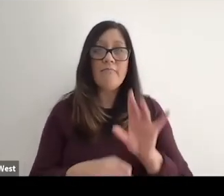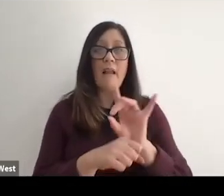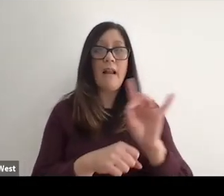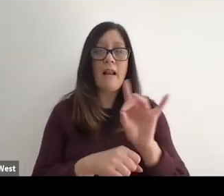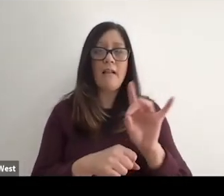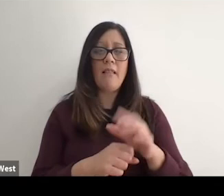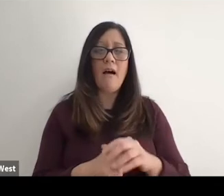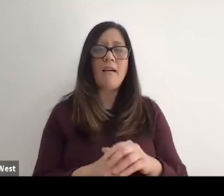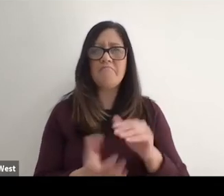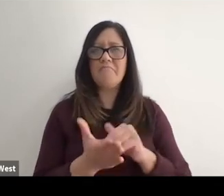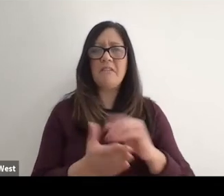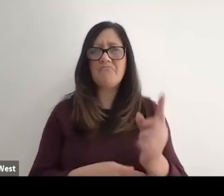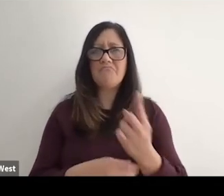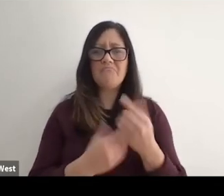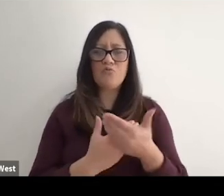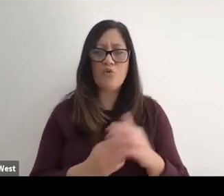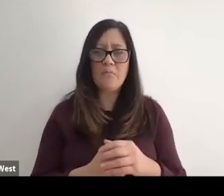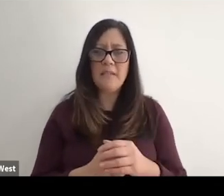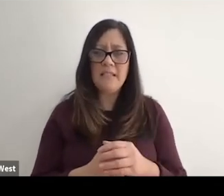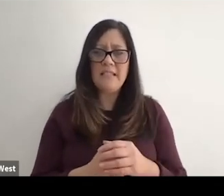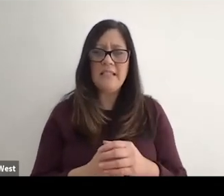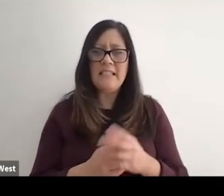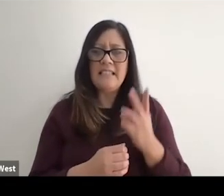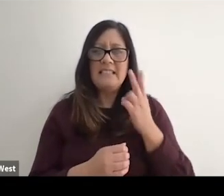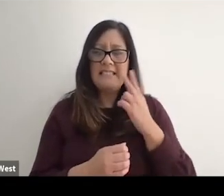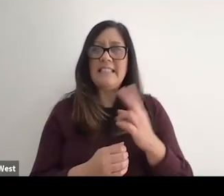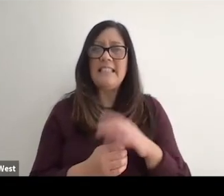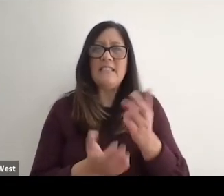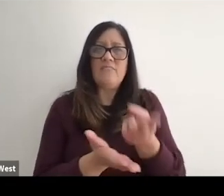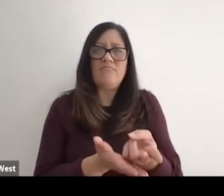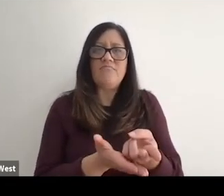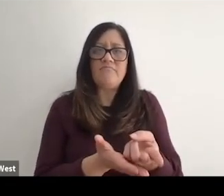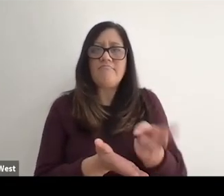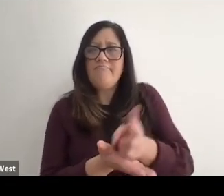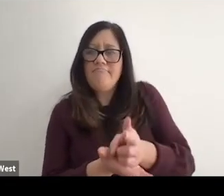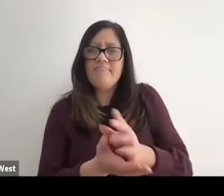About 8:00 o'clock, doctor Mullins comes back in the room and sees I've done 180 degrees shift.